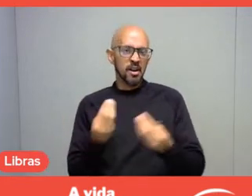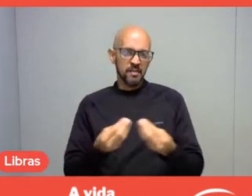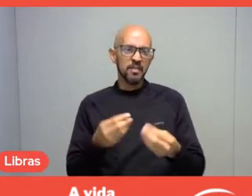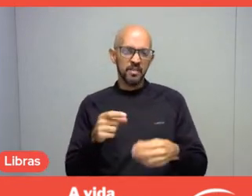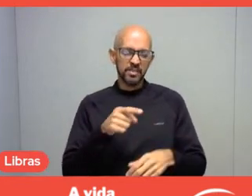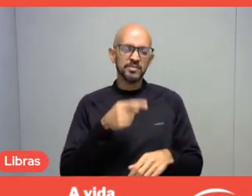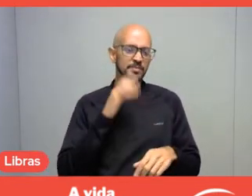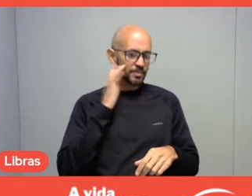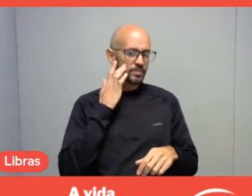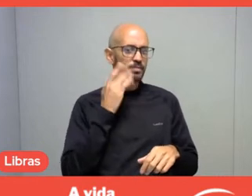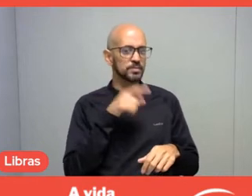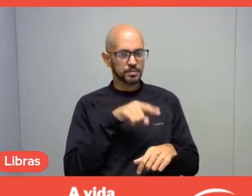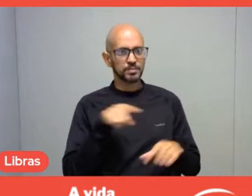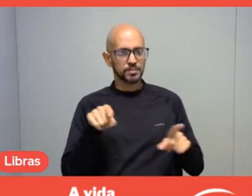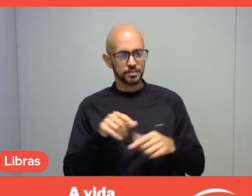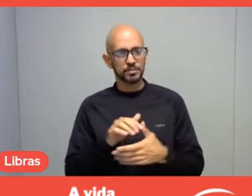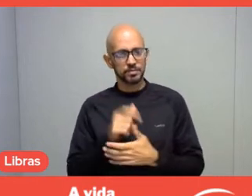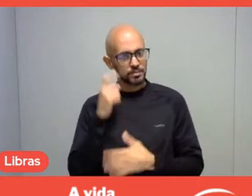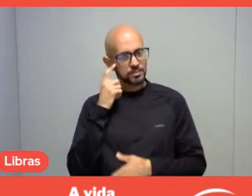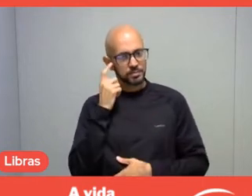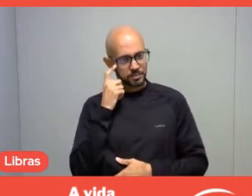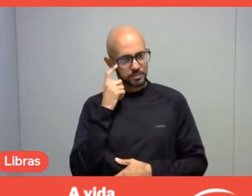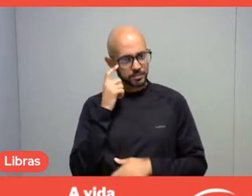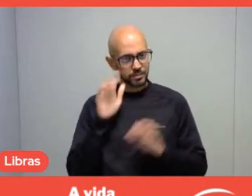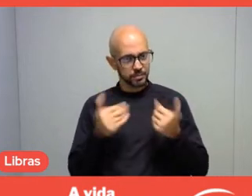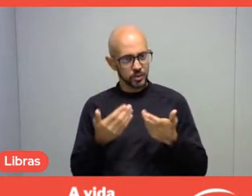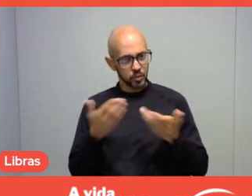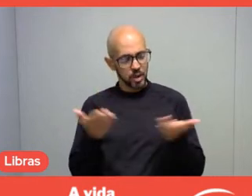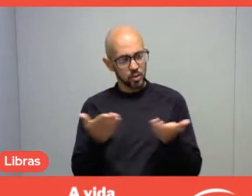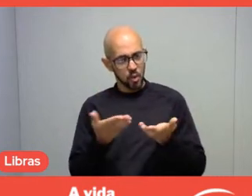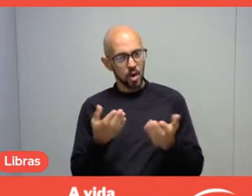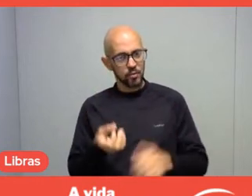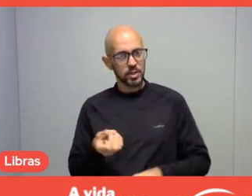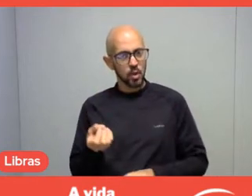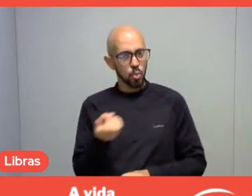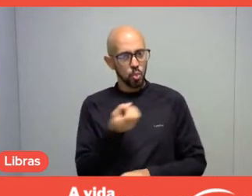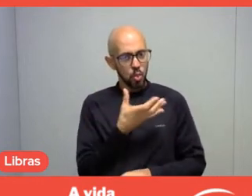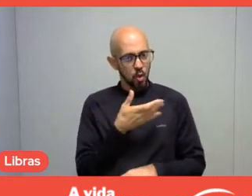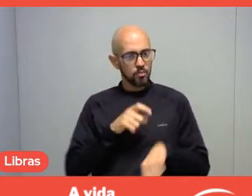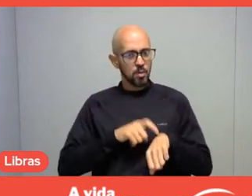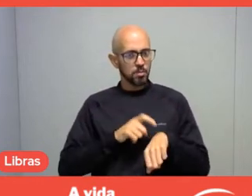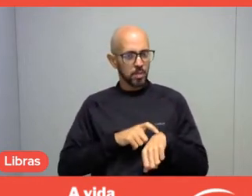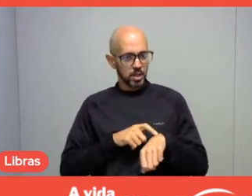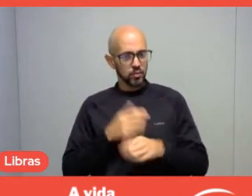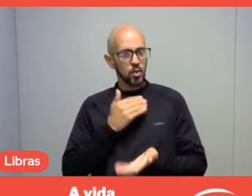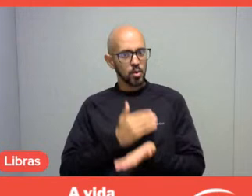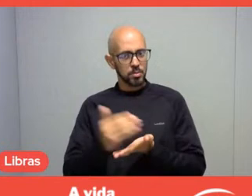So now we'll start a new round. Let's start with Professor Samuel.